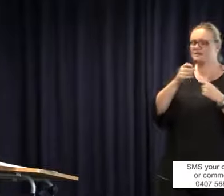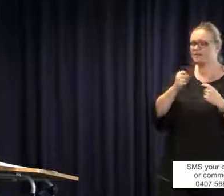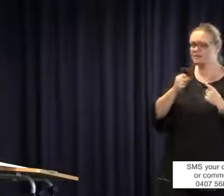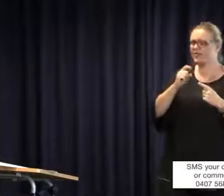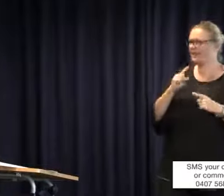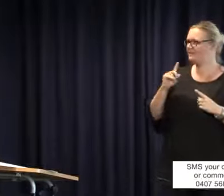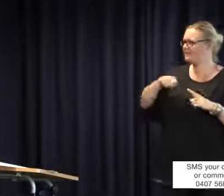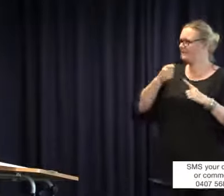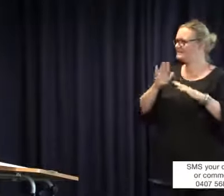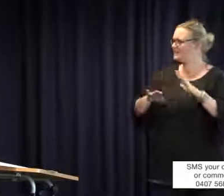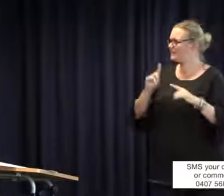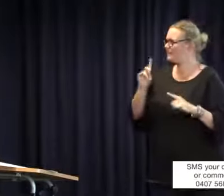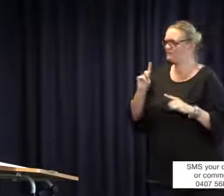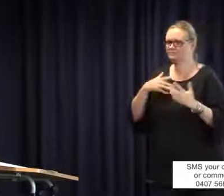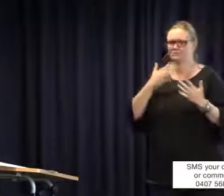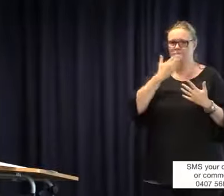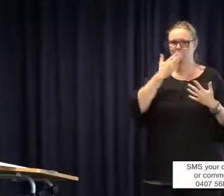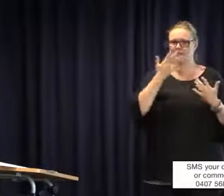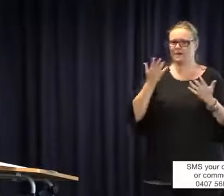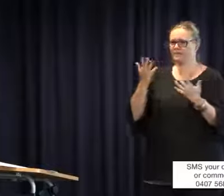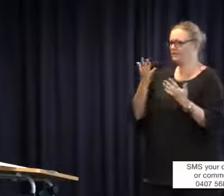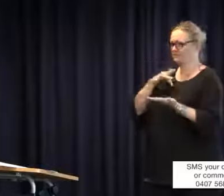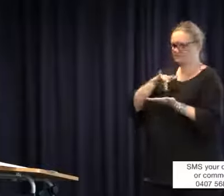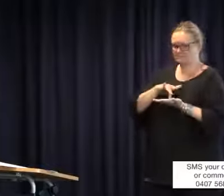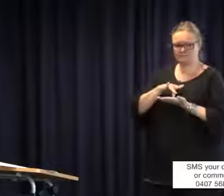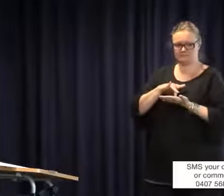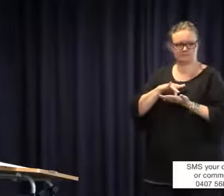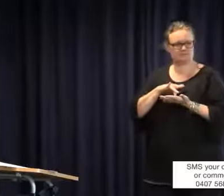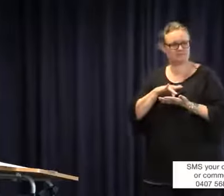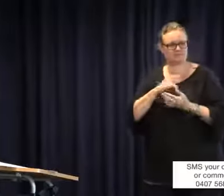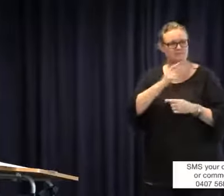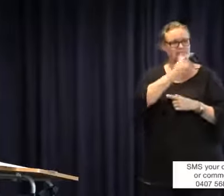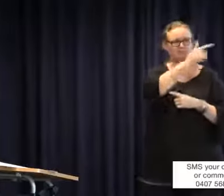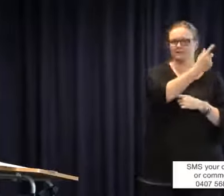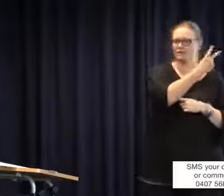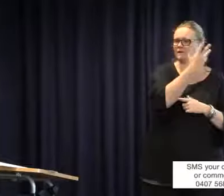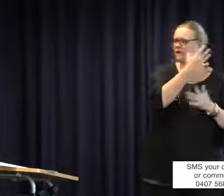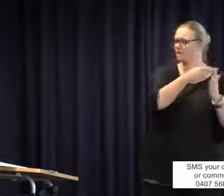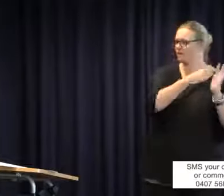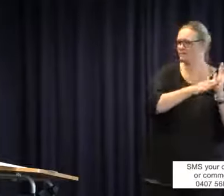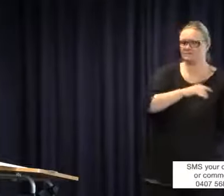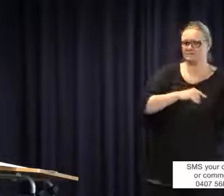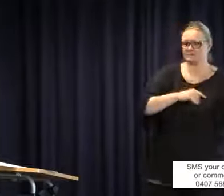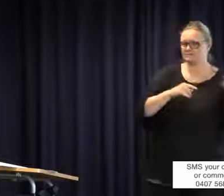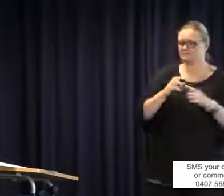school. So that was the situation with my first child. The second child was interesting.